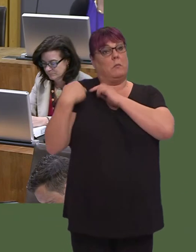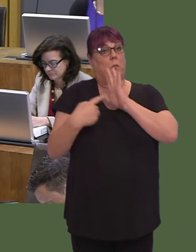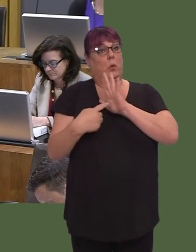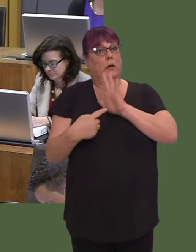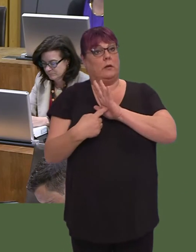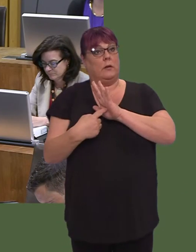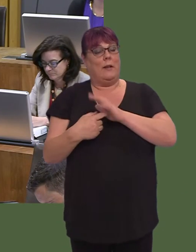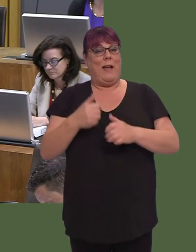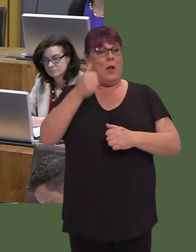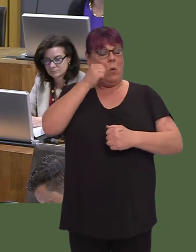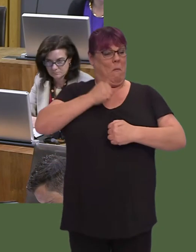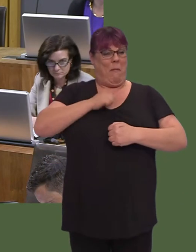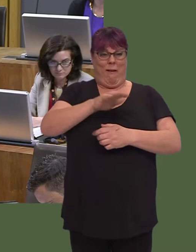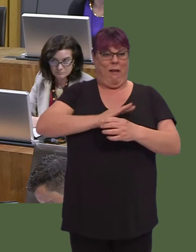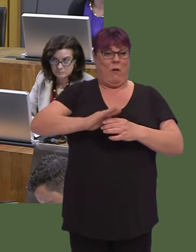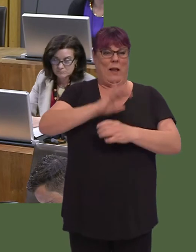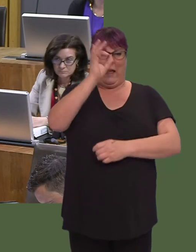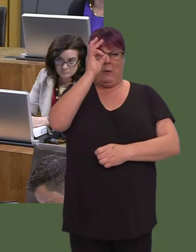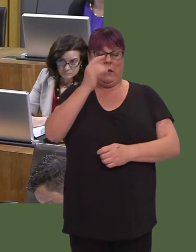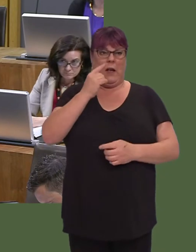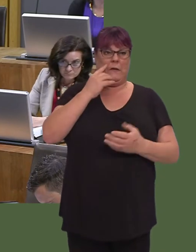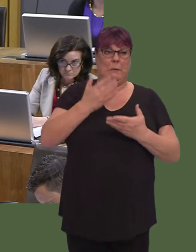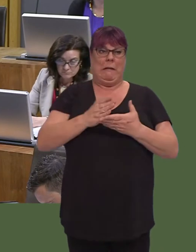decisions that they're having to consider at the moment, which is not what people go